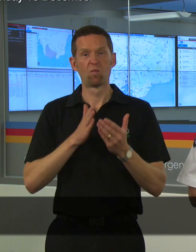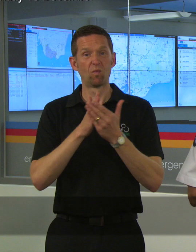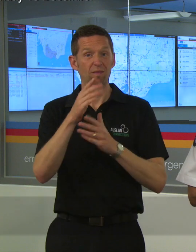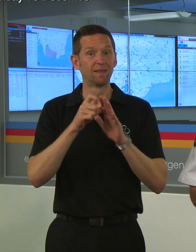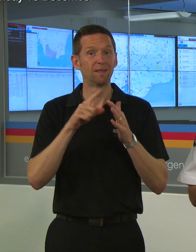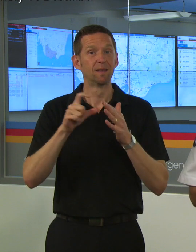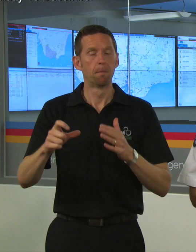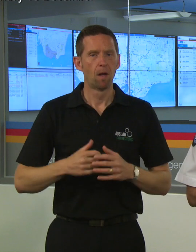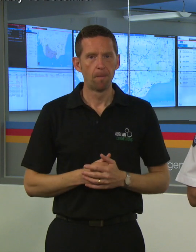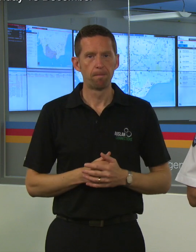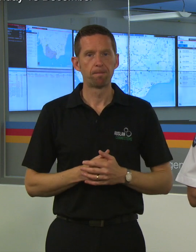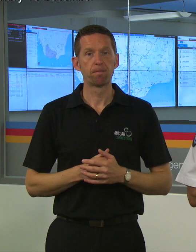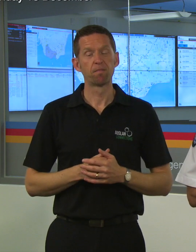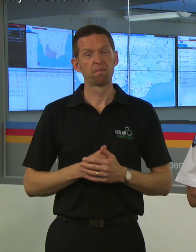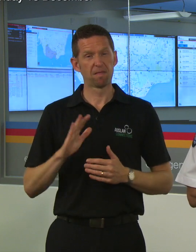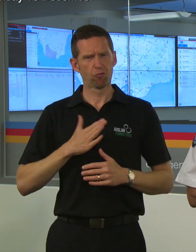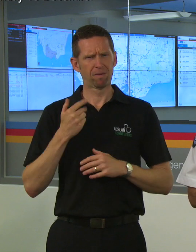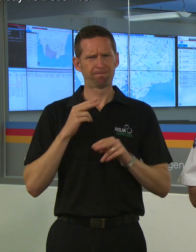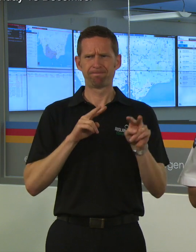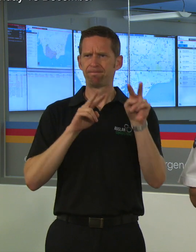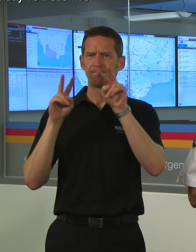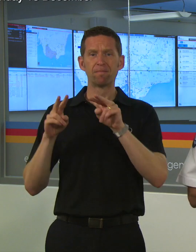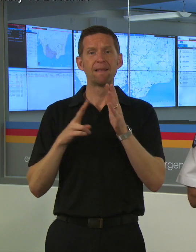It very interesting, across Victoria it has been in the 30's for days